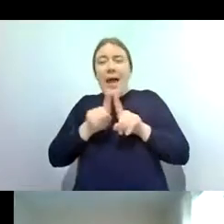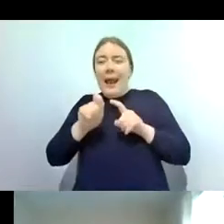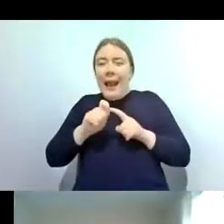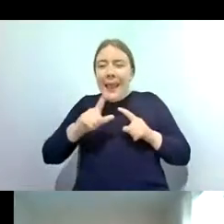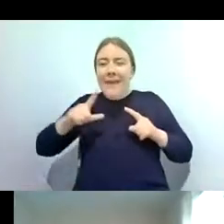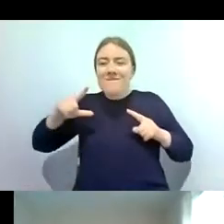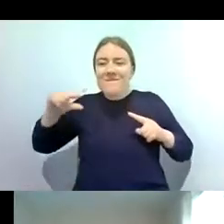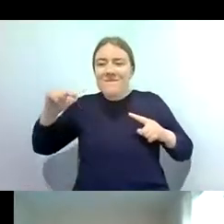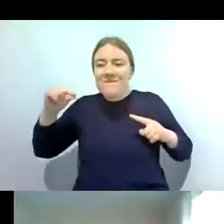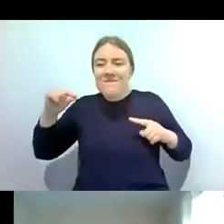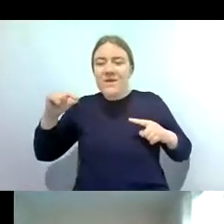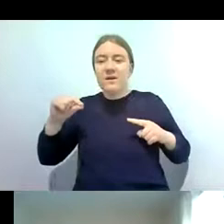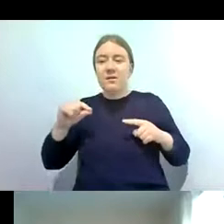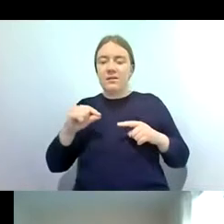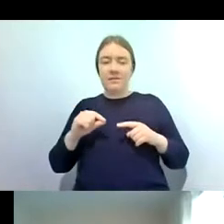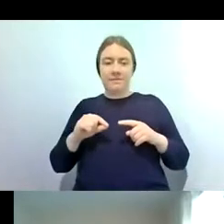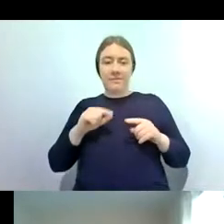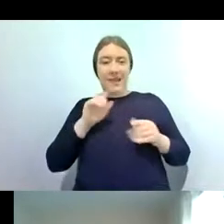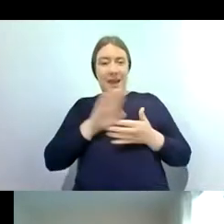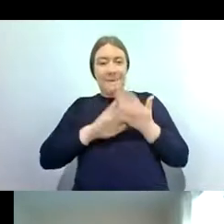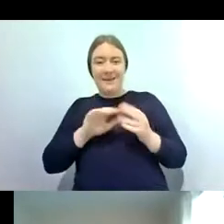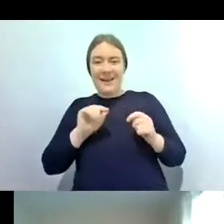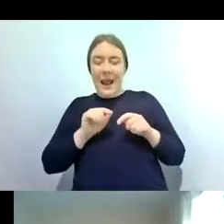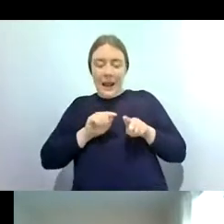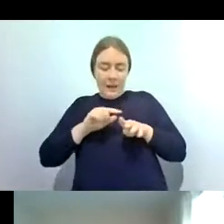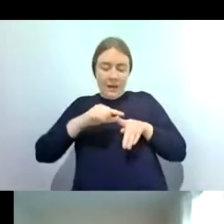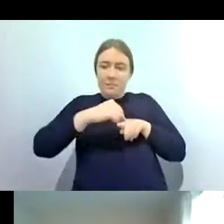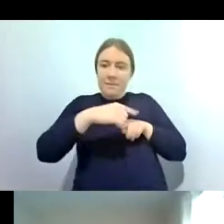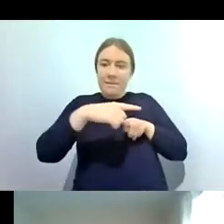distinctive venation so they do look like little leaves all the way along the abdomen and that's